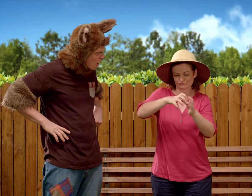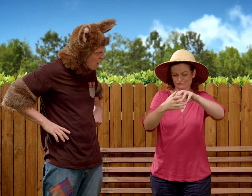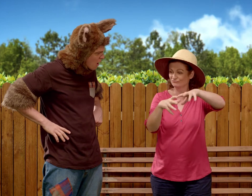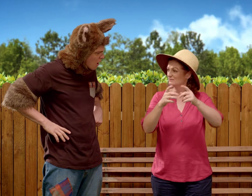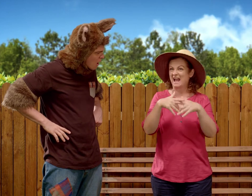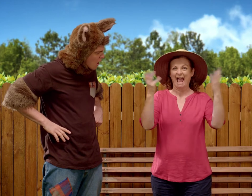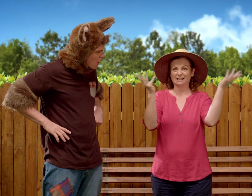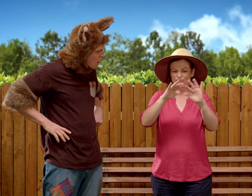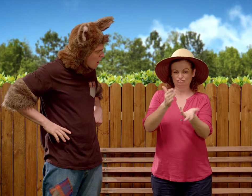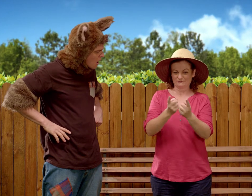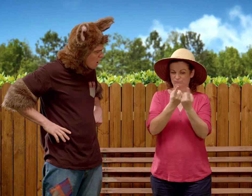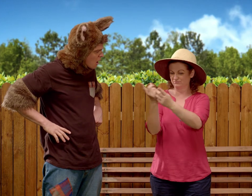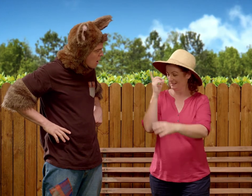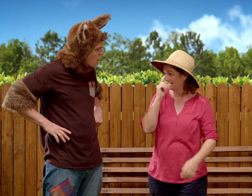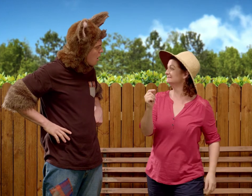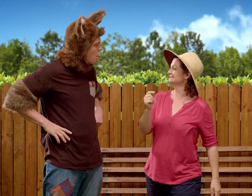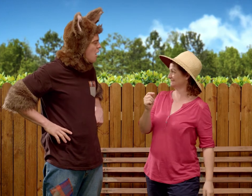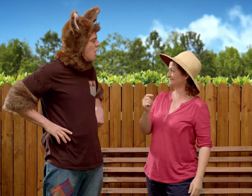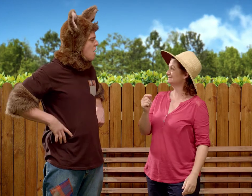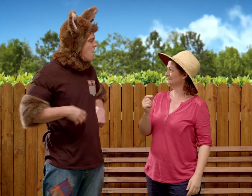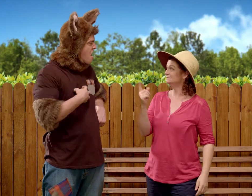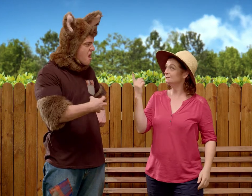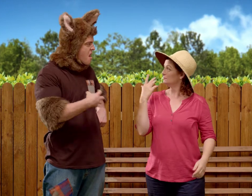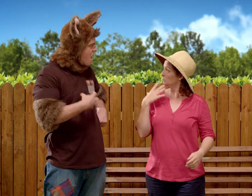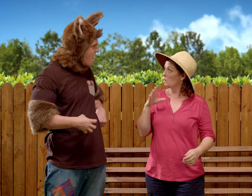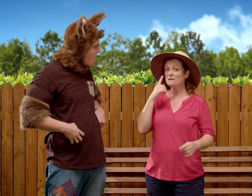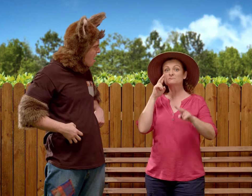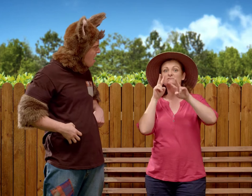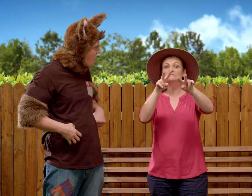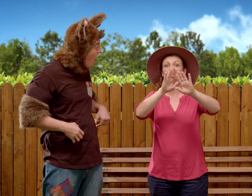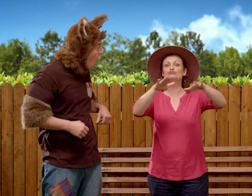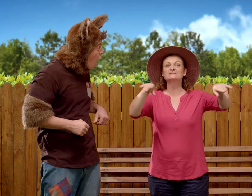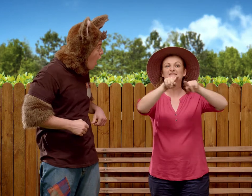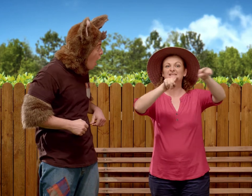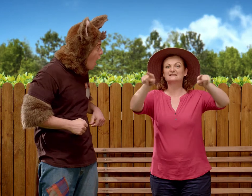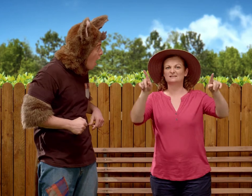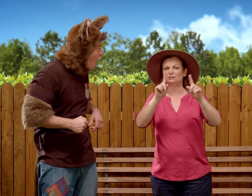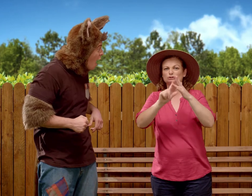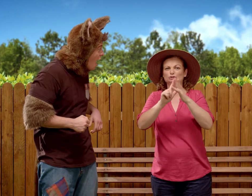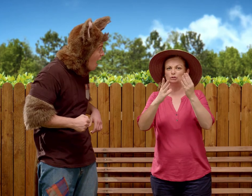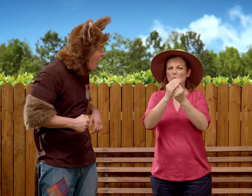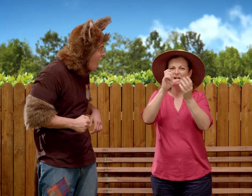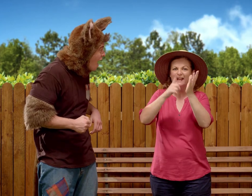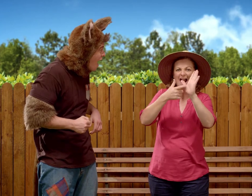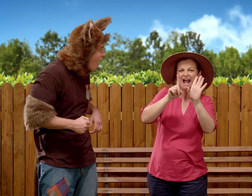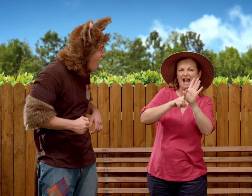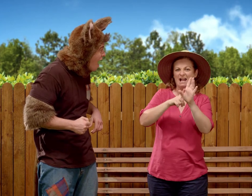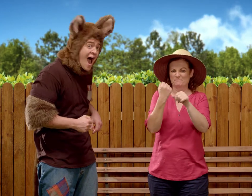but you can make all sorts of things out of clay. Why don't we watch some children making things out of clay?